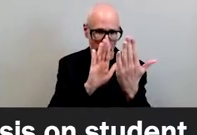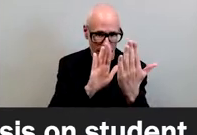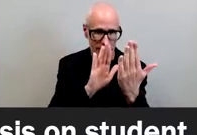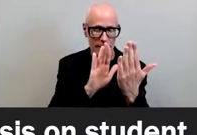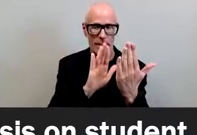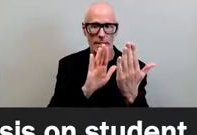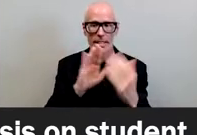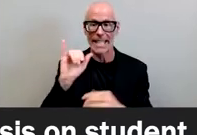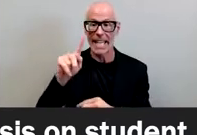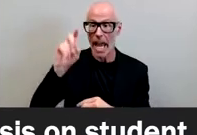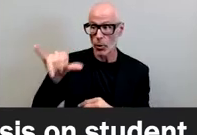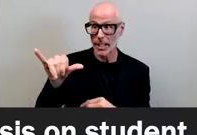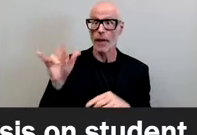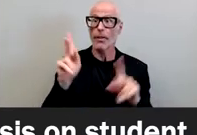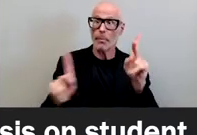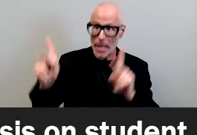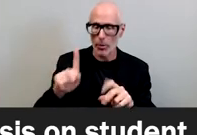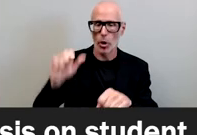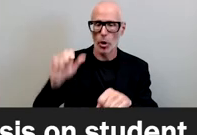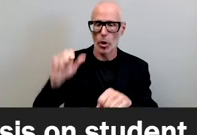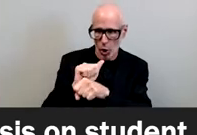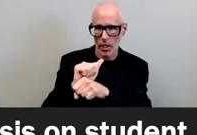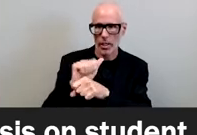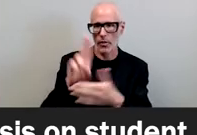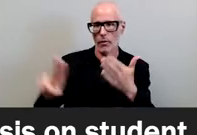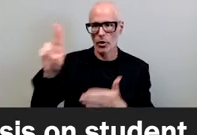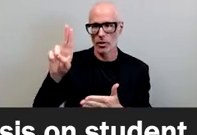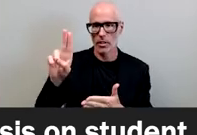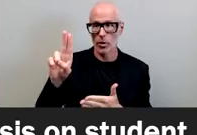folks who work at the institutions who are supposedly responsible for student success